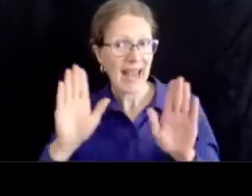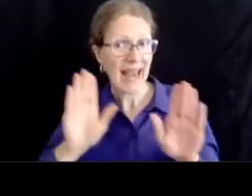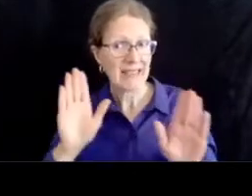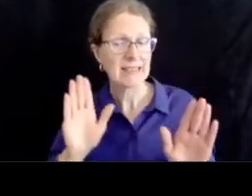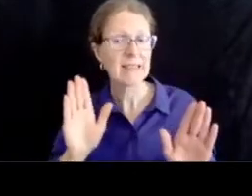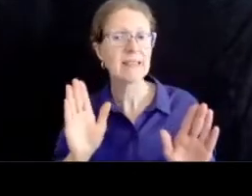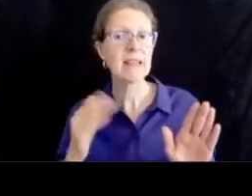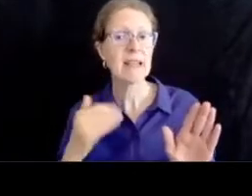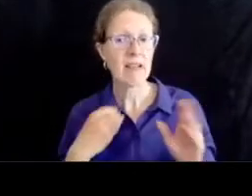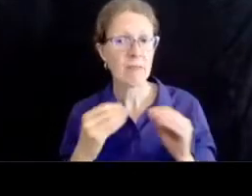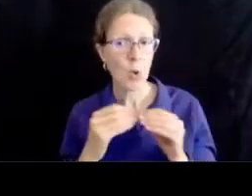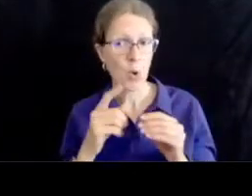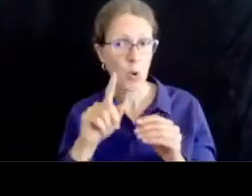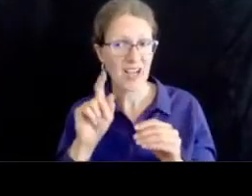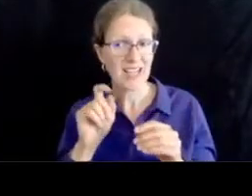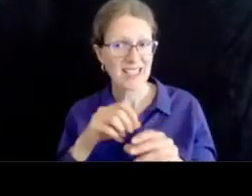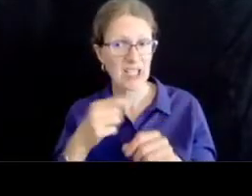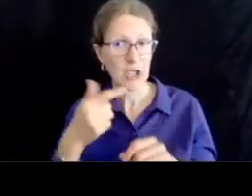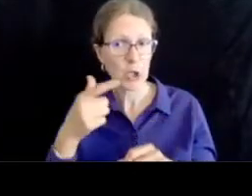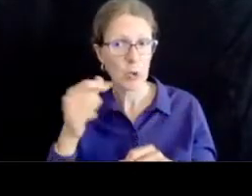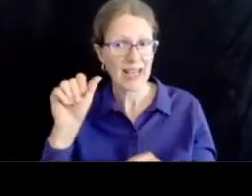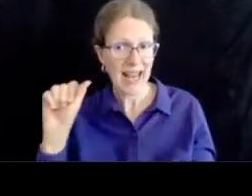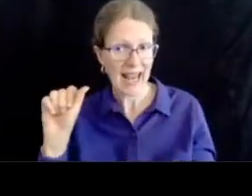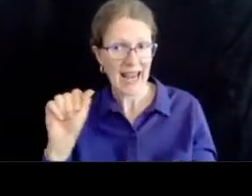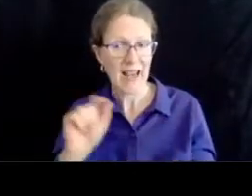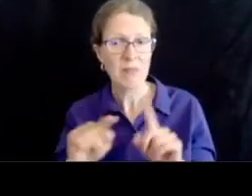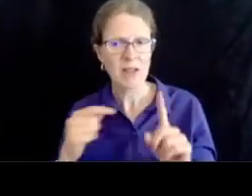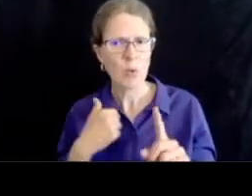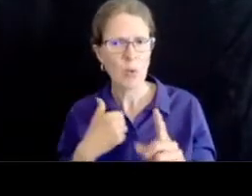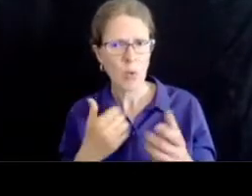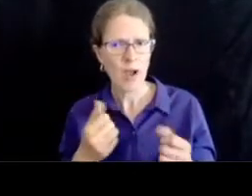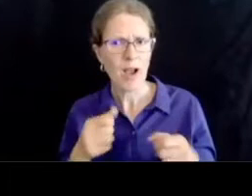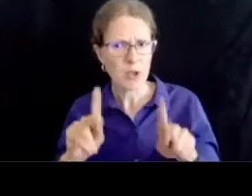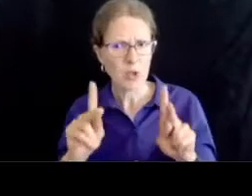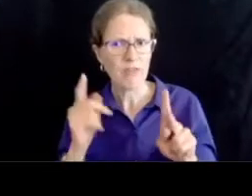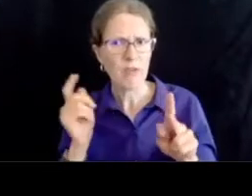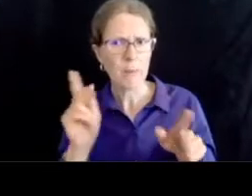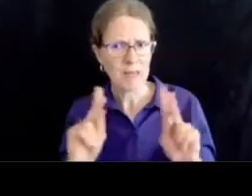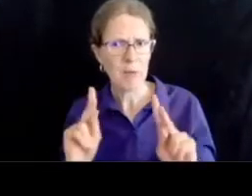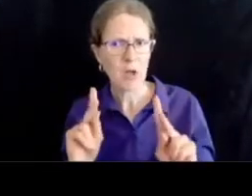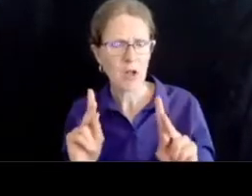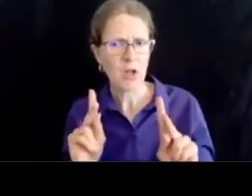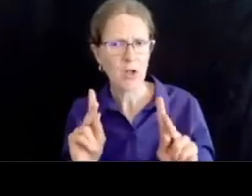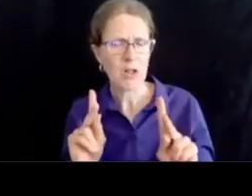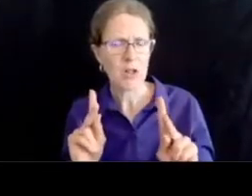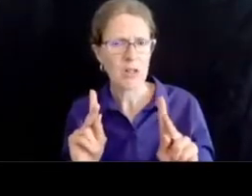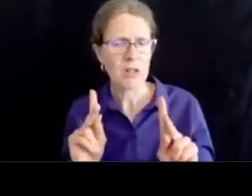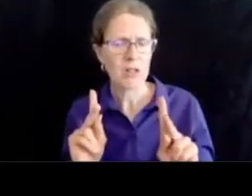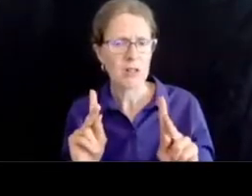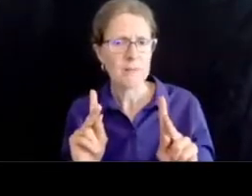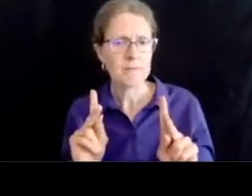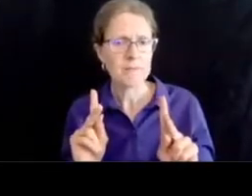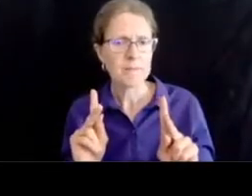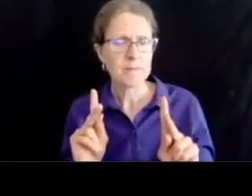i want to give people an opportunity who are not available to post a question in the q a section